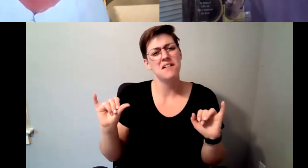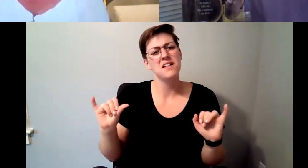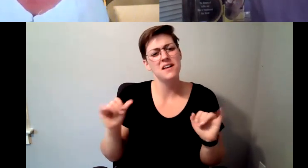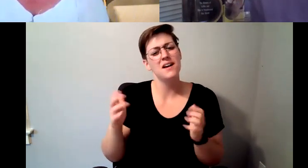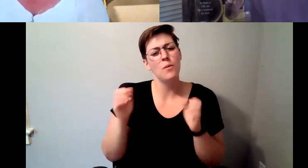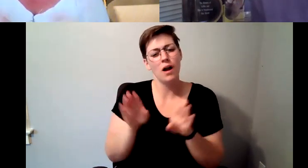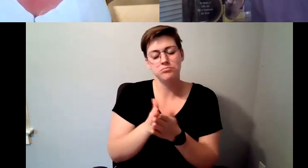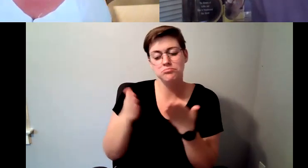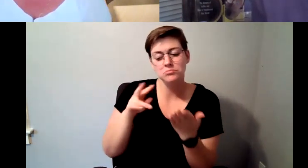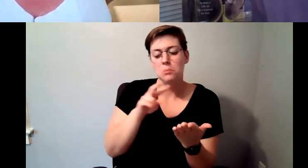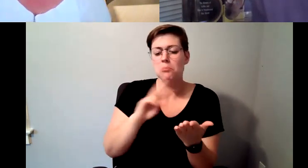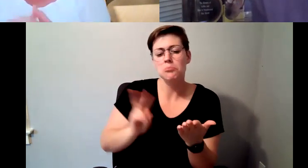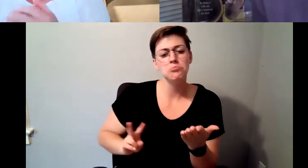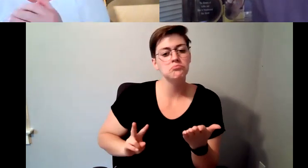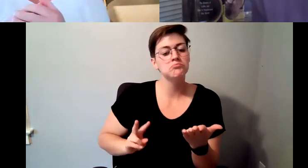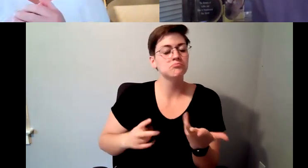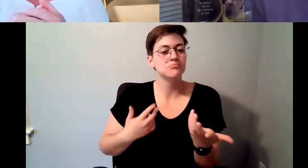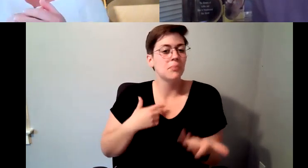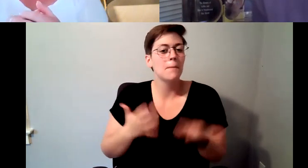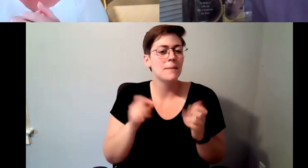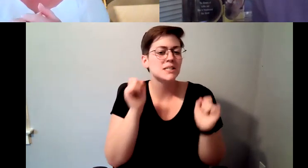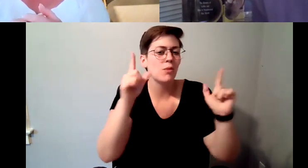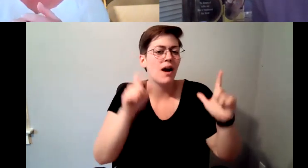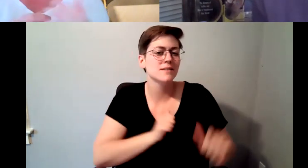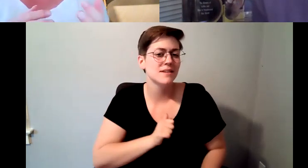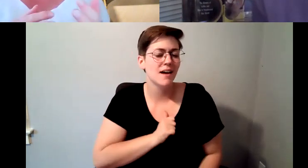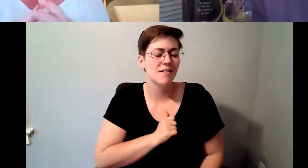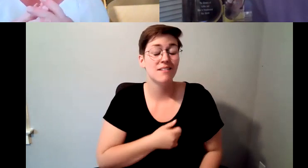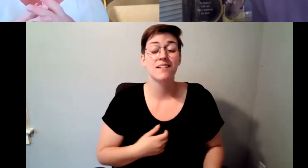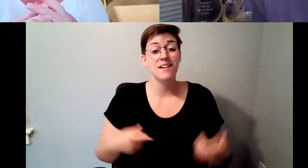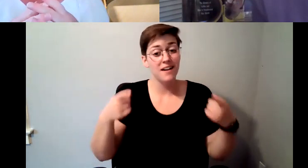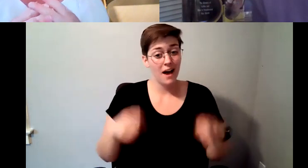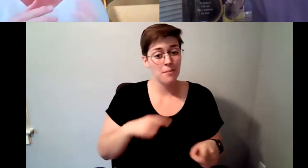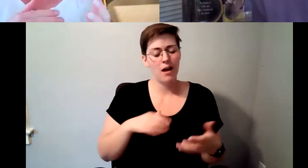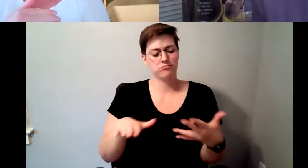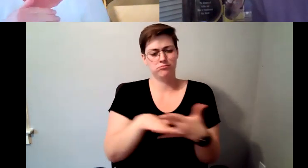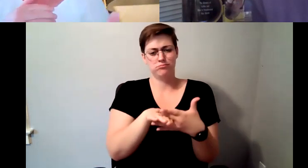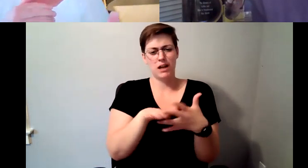book open and surprise myself and I ended up in the middle of the book where there really